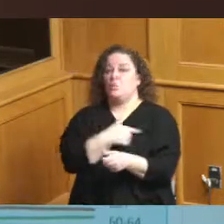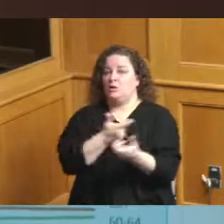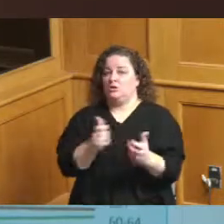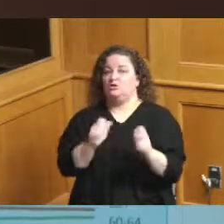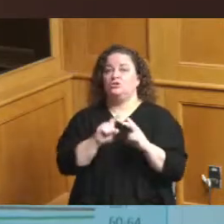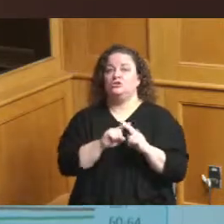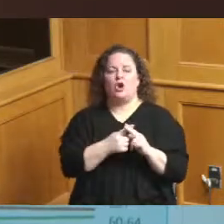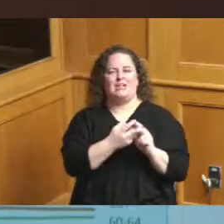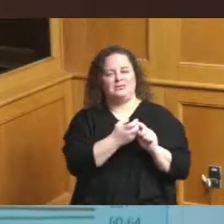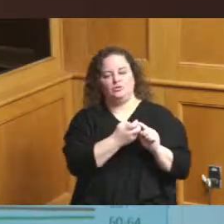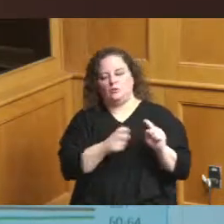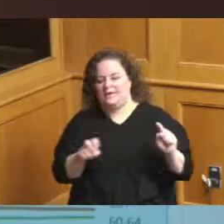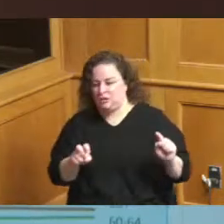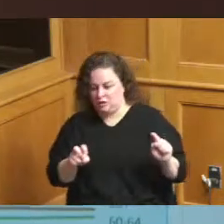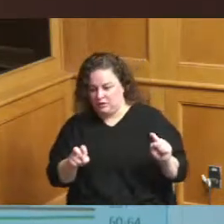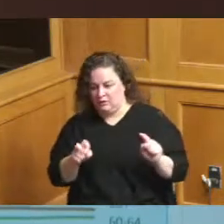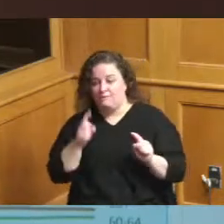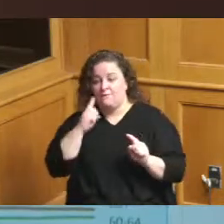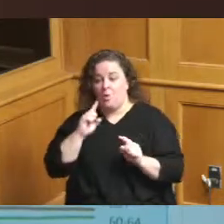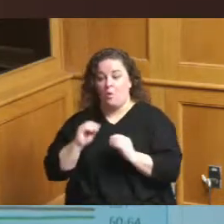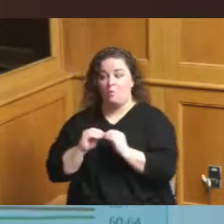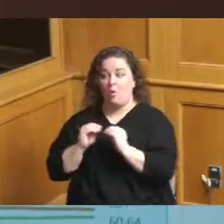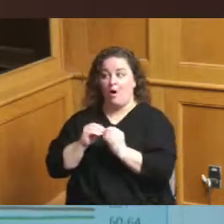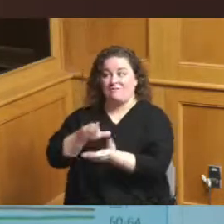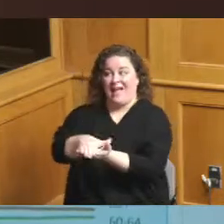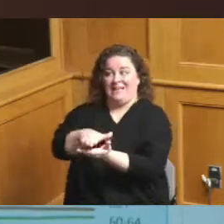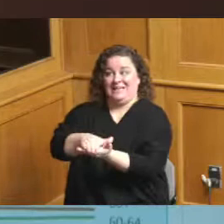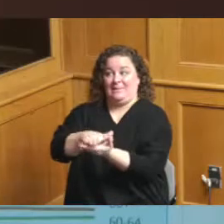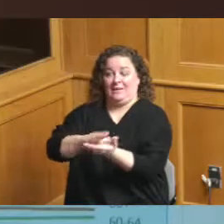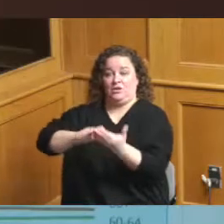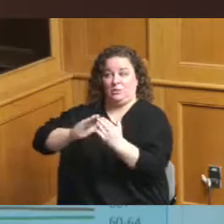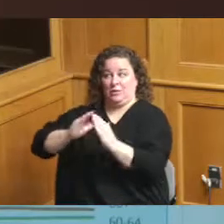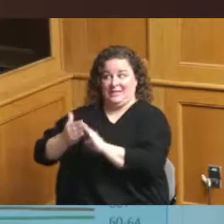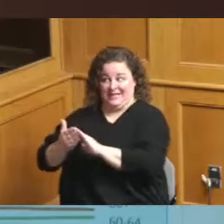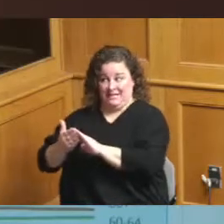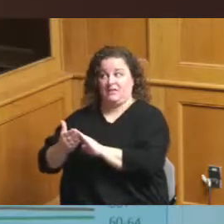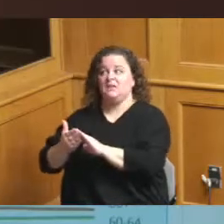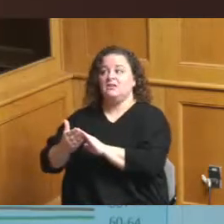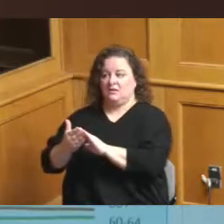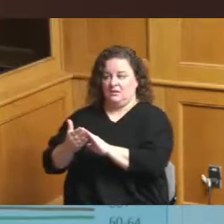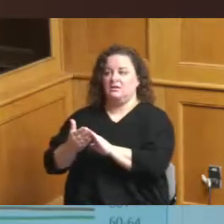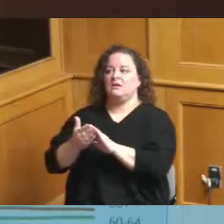units so back into the community which is great news we'll be focusing on areas with high social